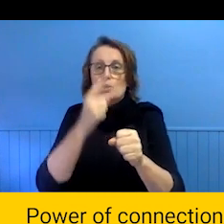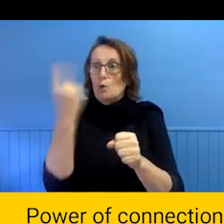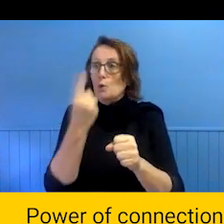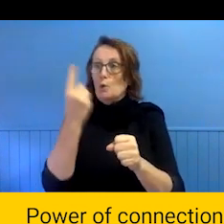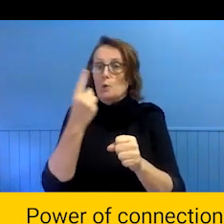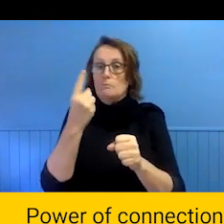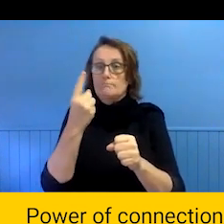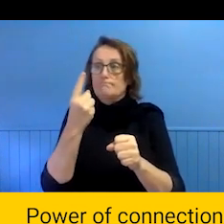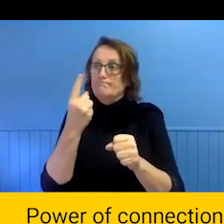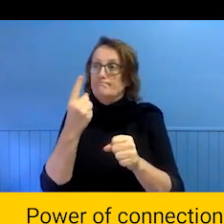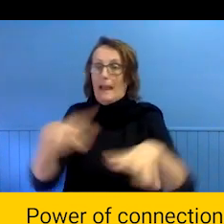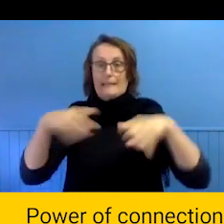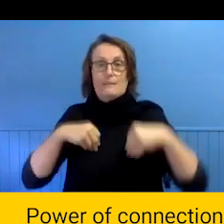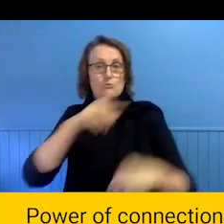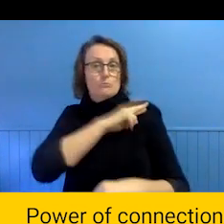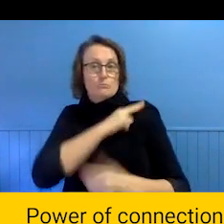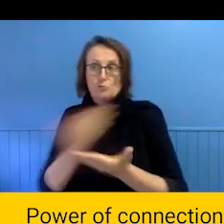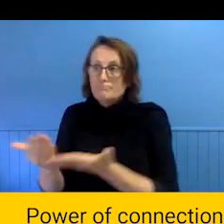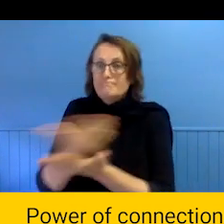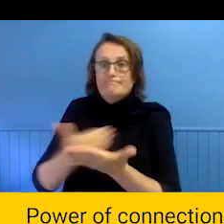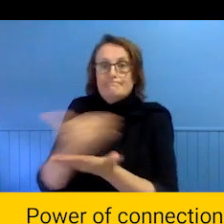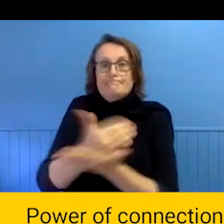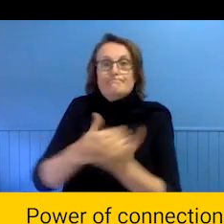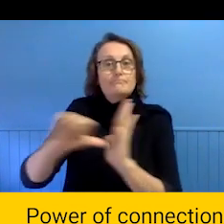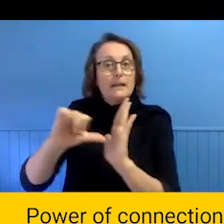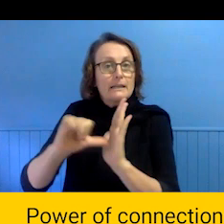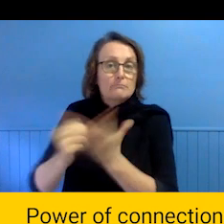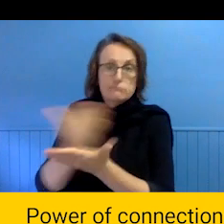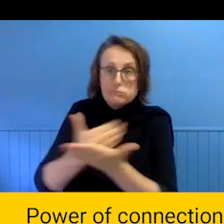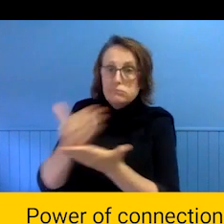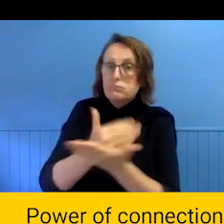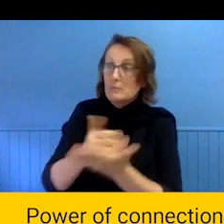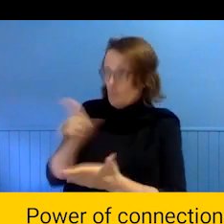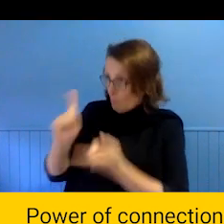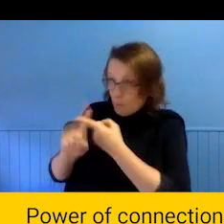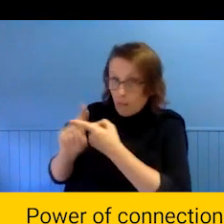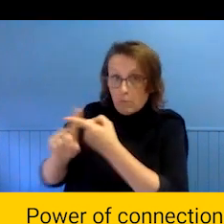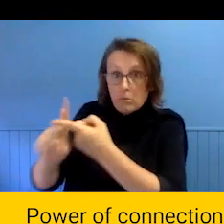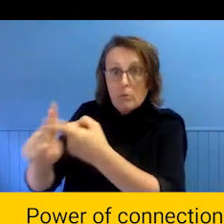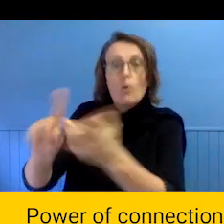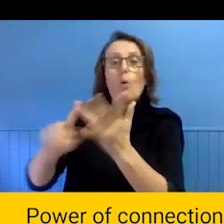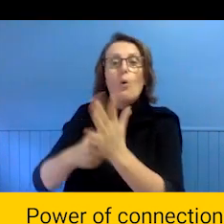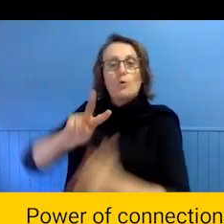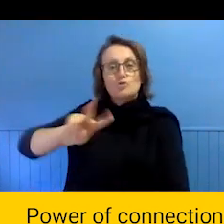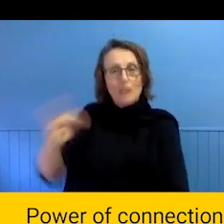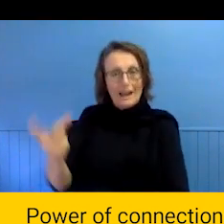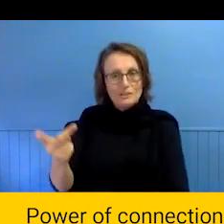What did it take to get here? Is that person assumed to continue fundraiseing for the project. Is that an invisible form